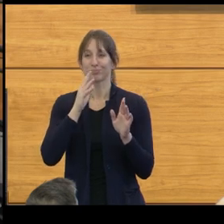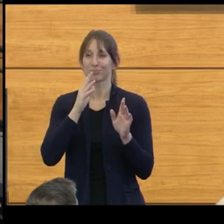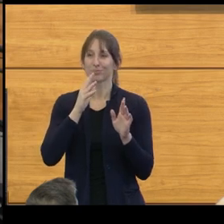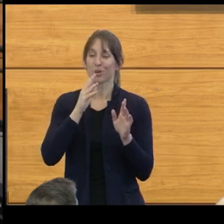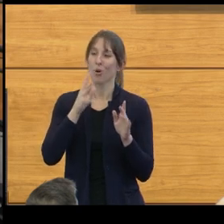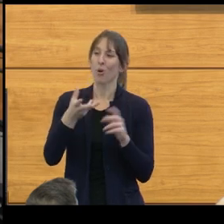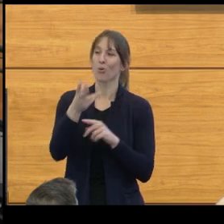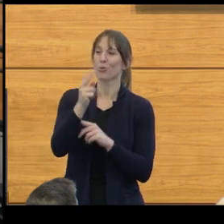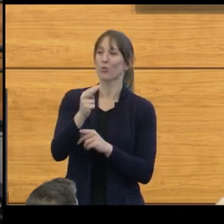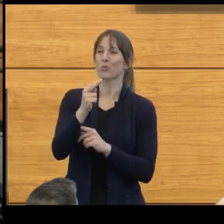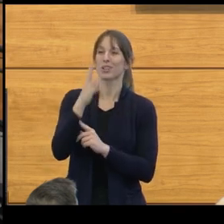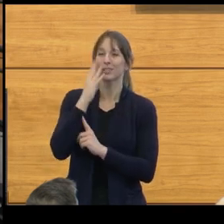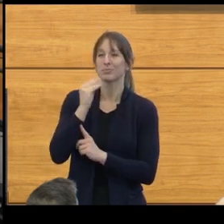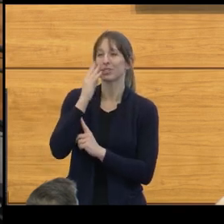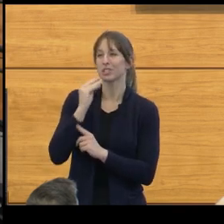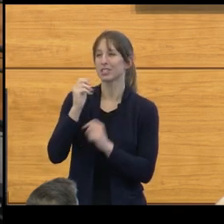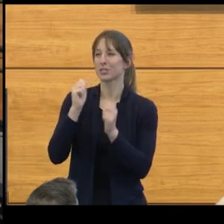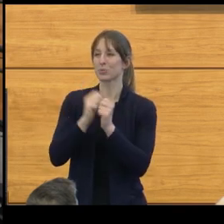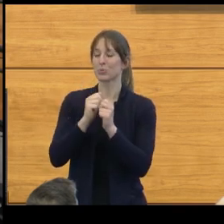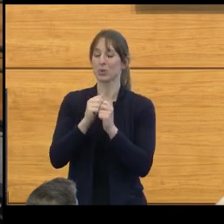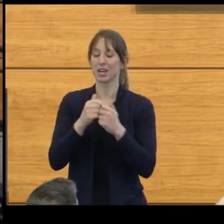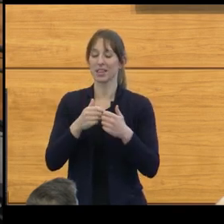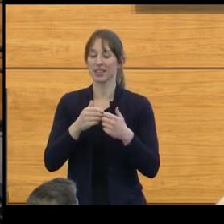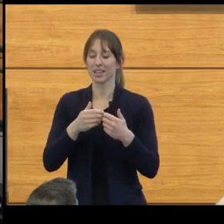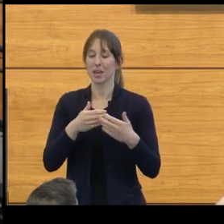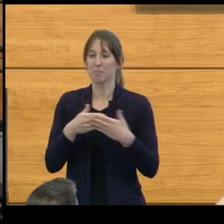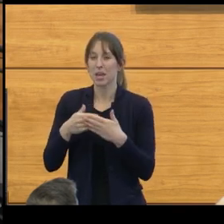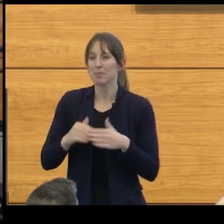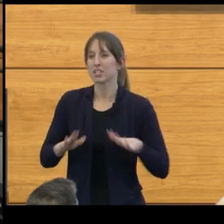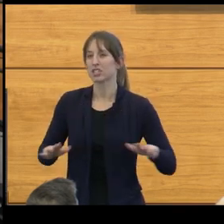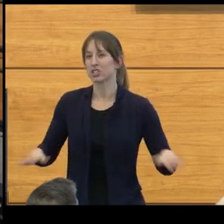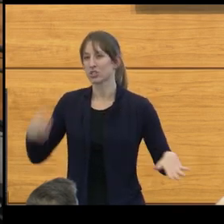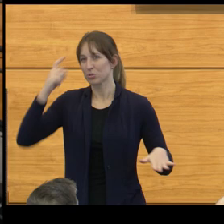of pediatric brain tumors and congenital anomalies.